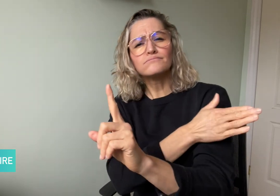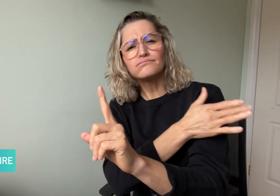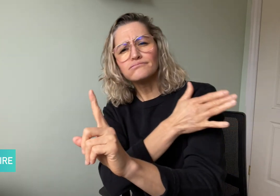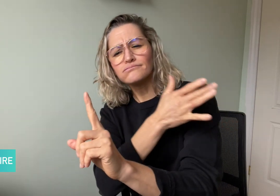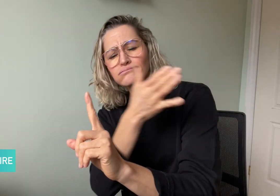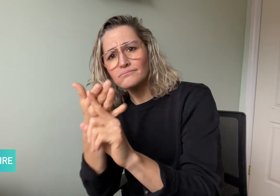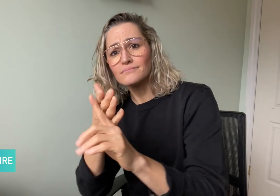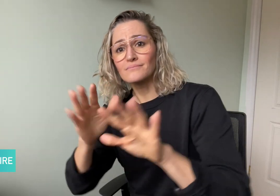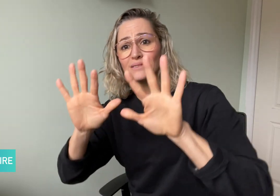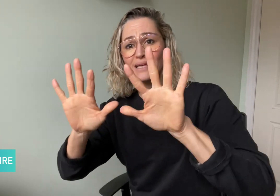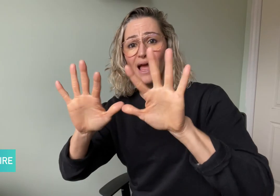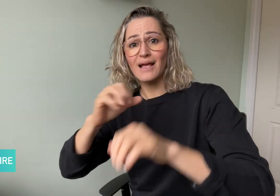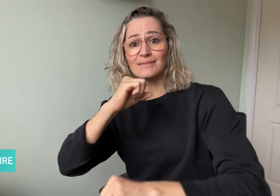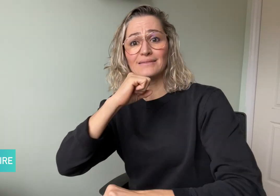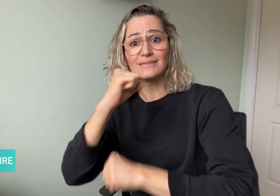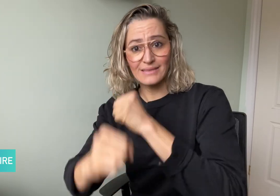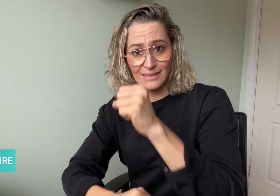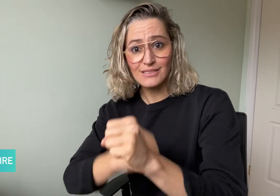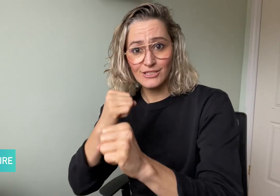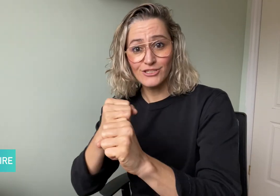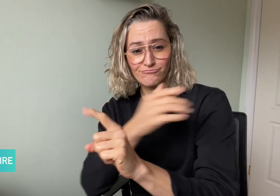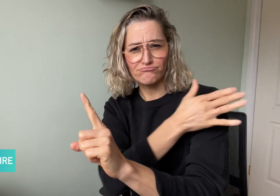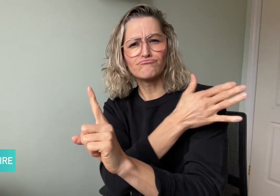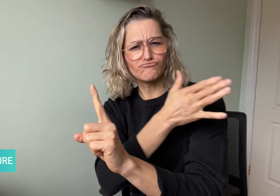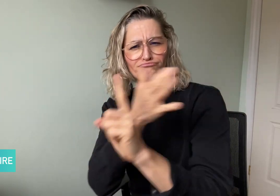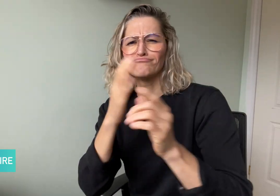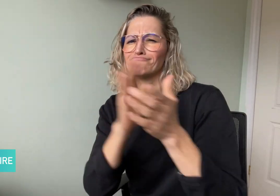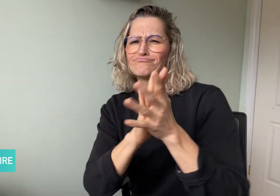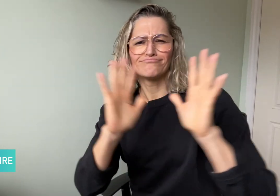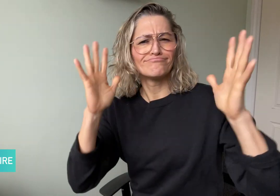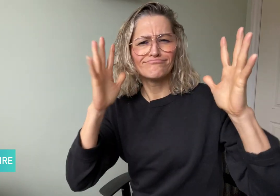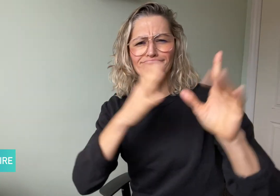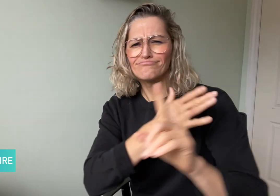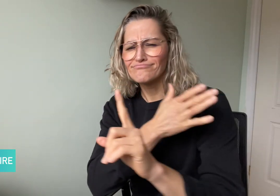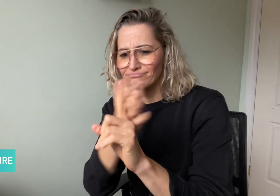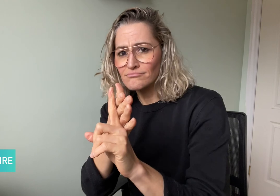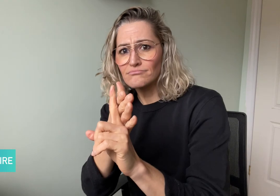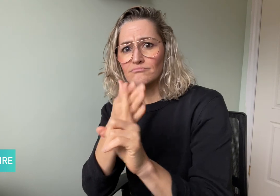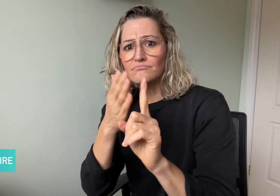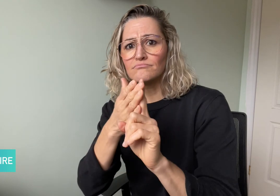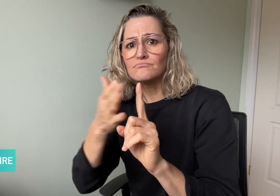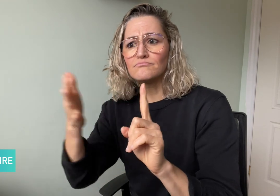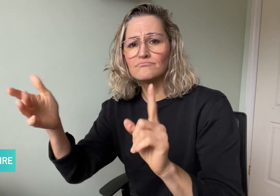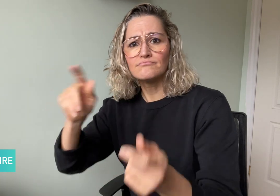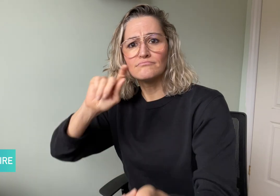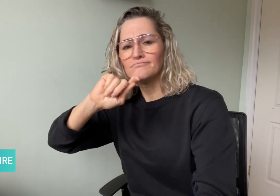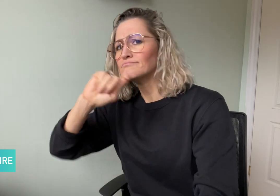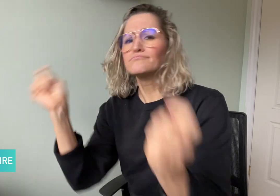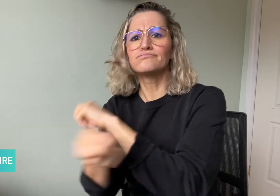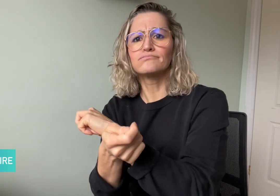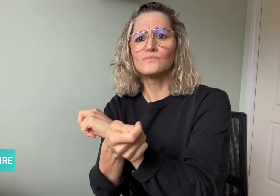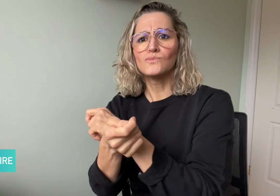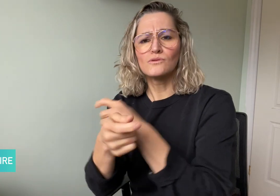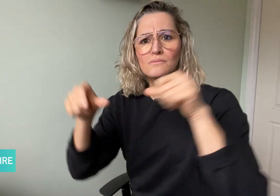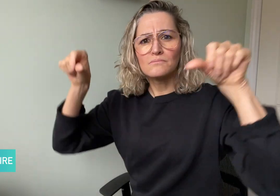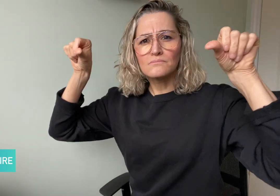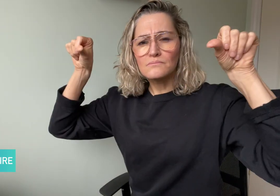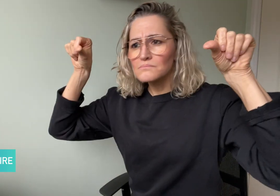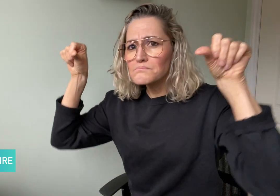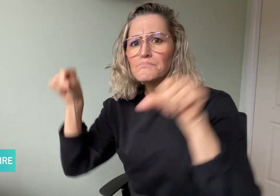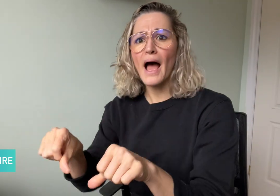deserved. The situation has gotten worse over